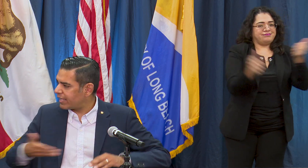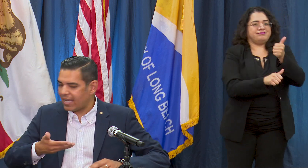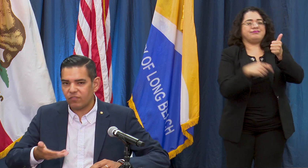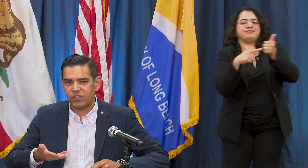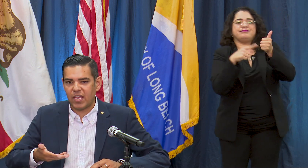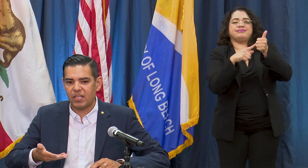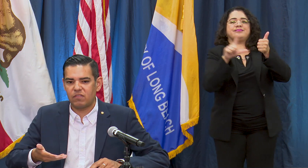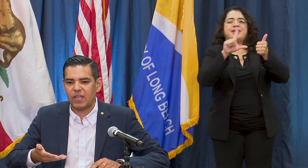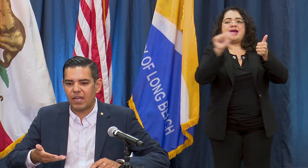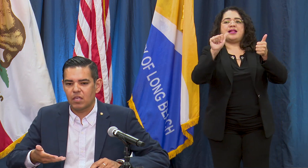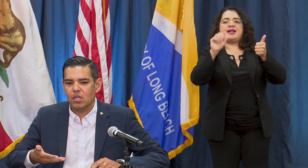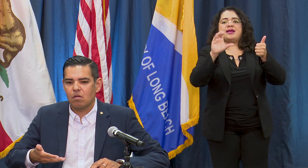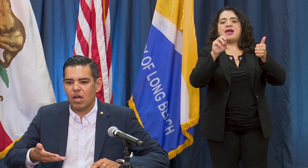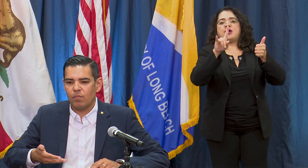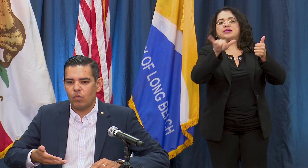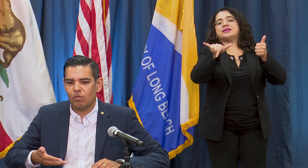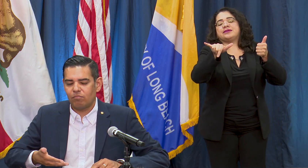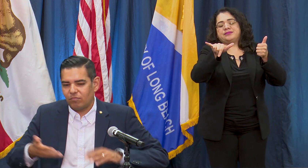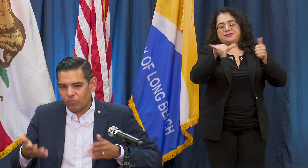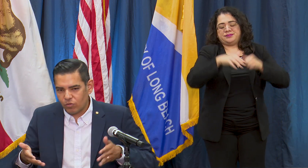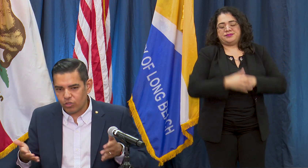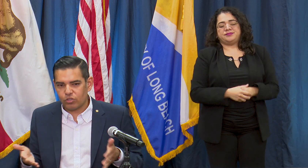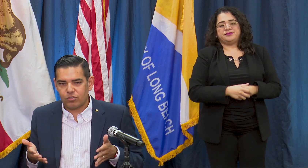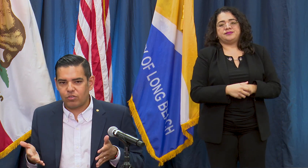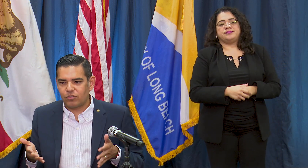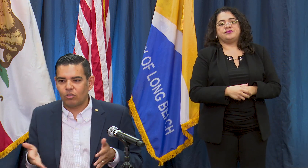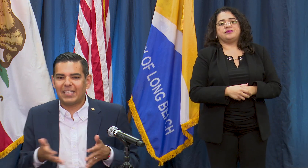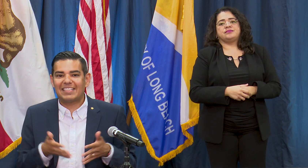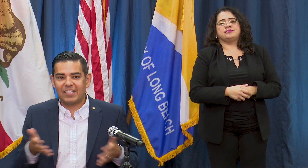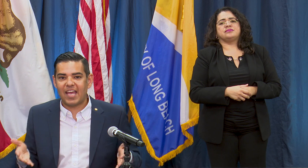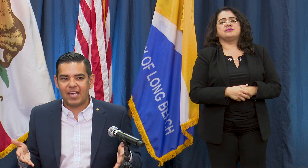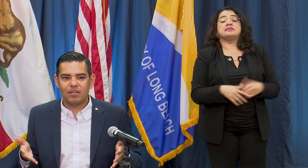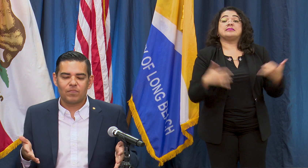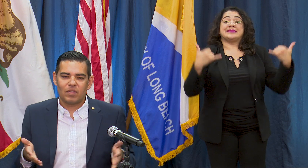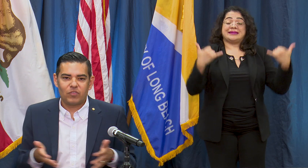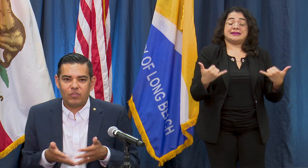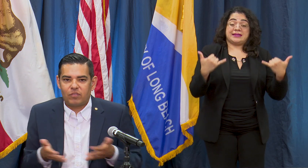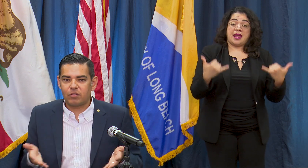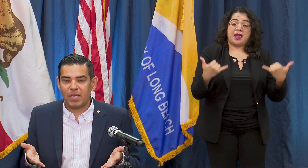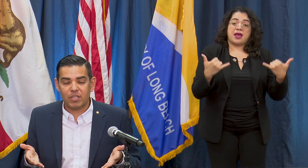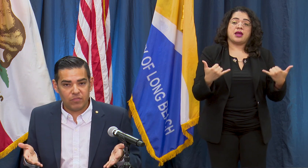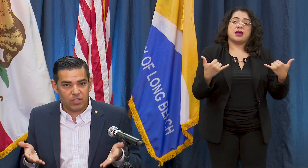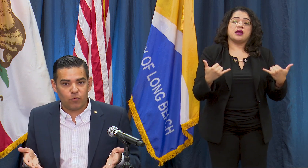we can say is that certainly today doesn't make much of a difference